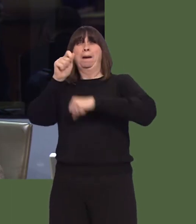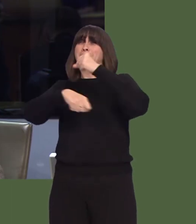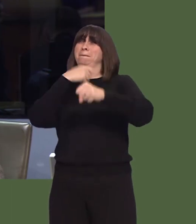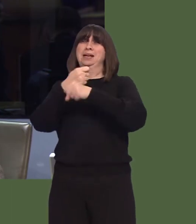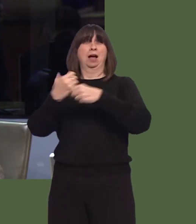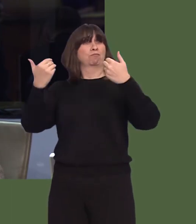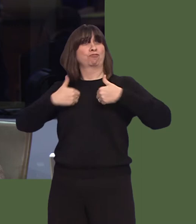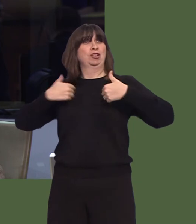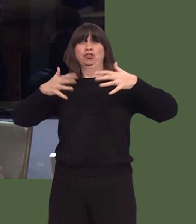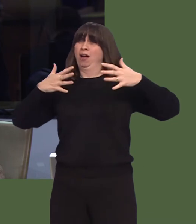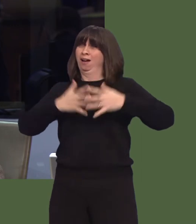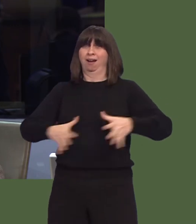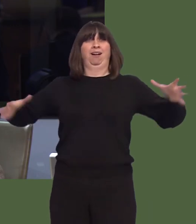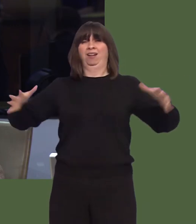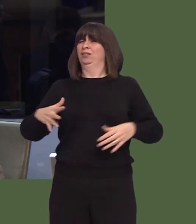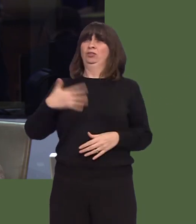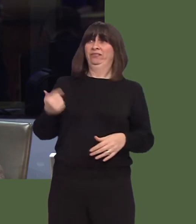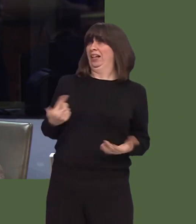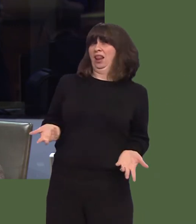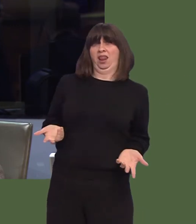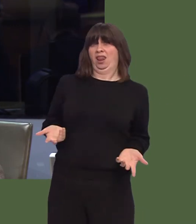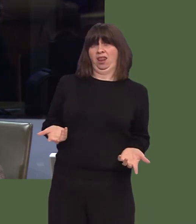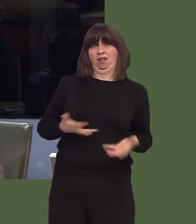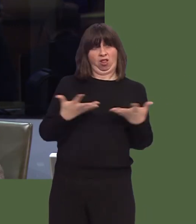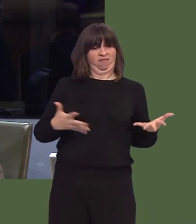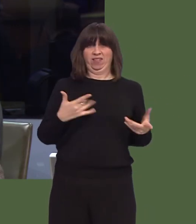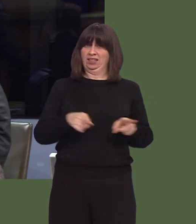A ydych chi'n cytuno, felly, bod angen i Lywodraeth Cymru a chyngor Castell-nedd wneud llawer